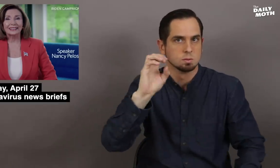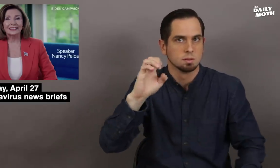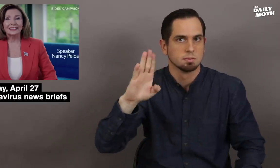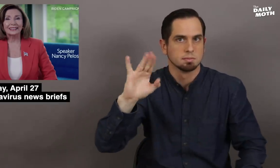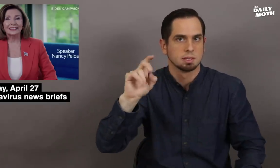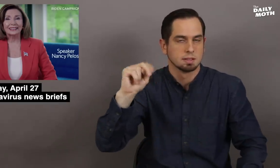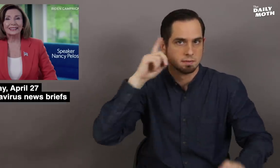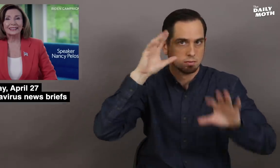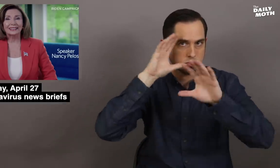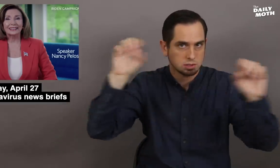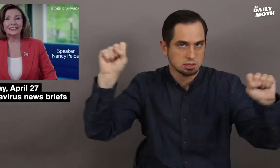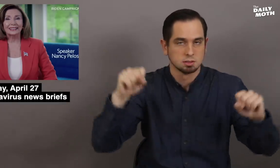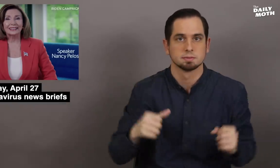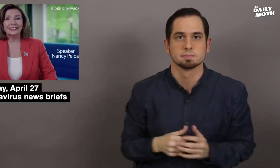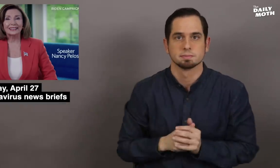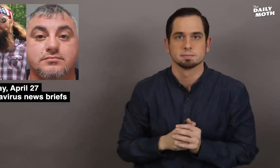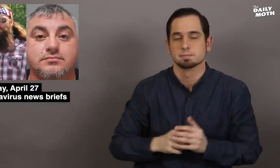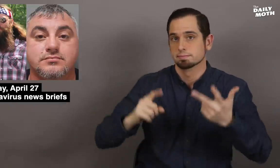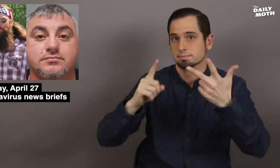Joe Biden for president.